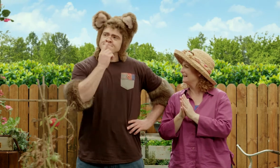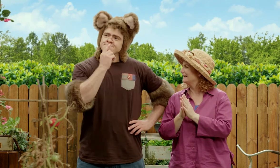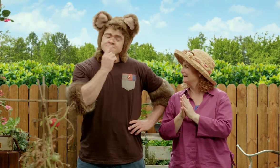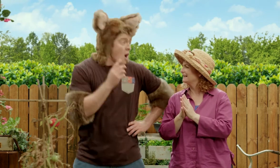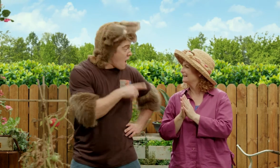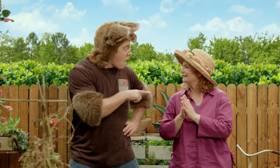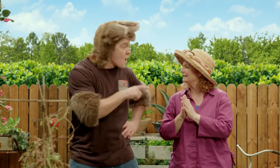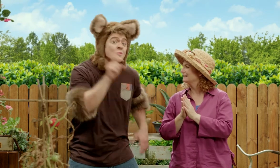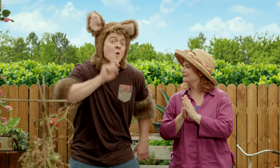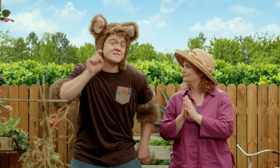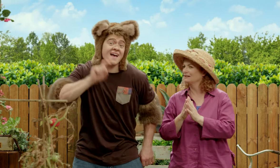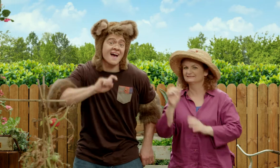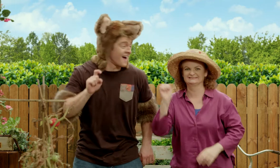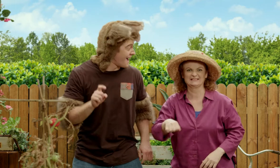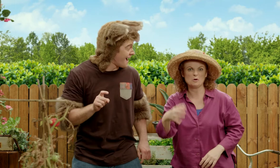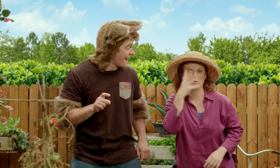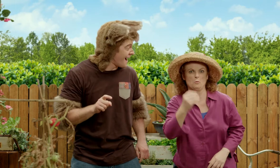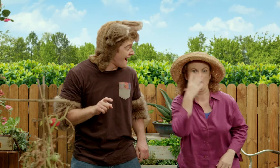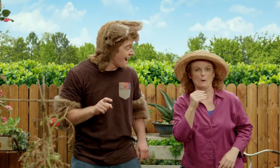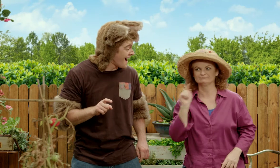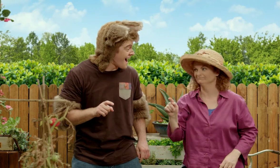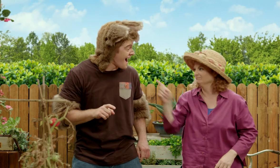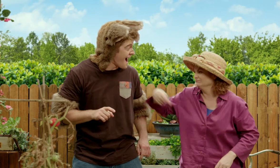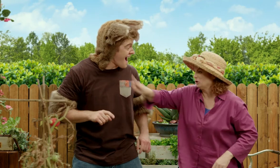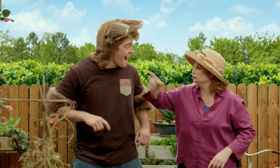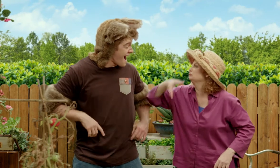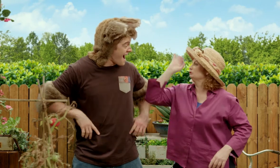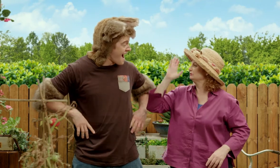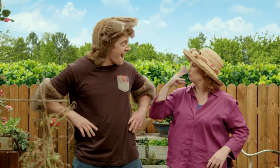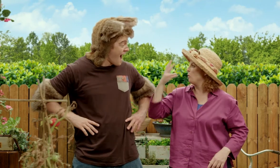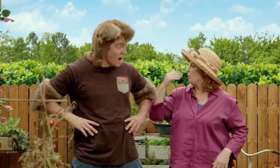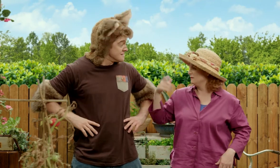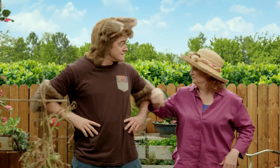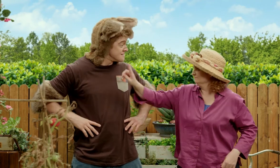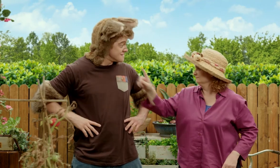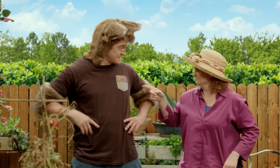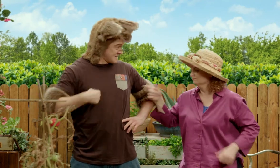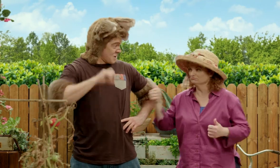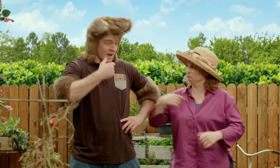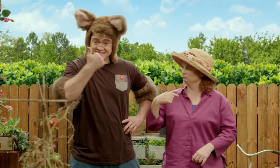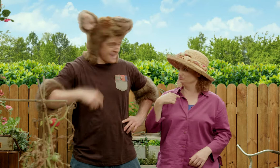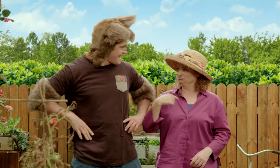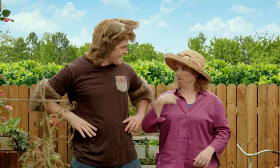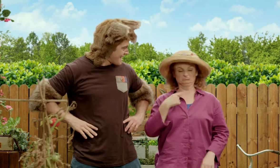Hmm … I know, water! That's right, water. Why don't you go get a drink of water